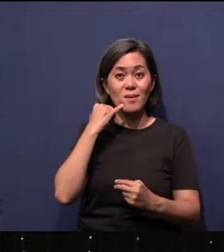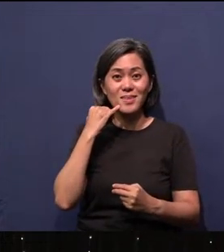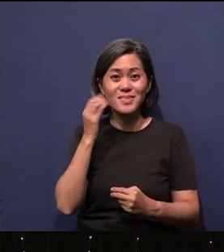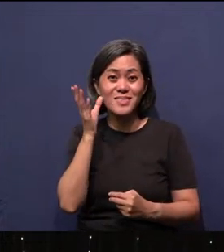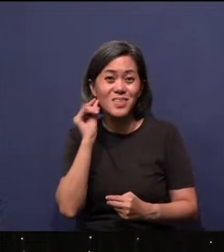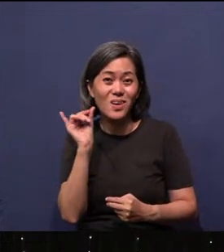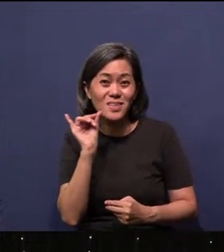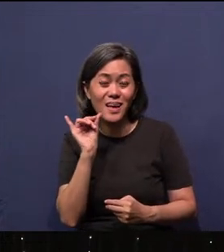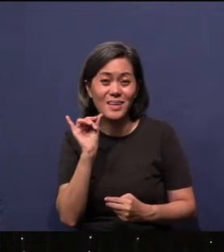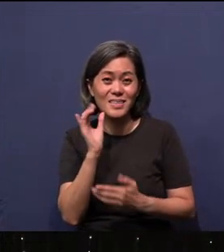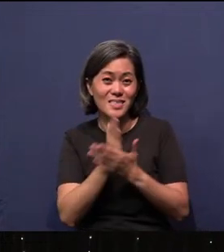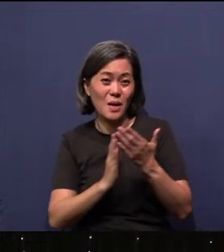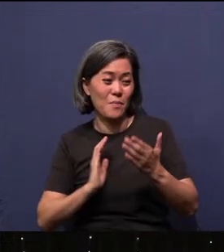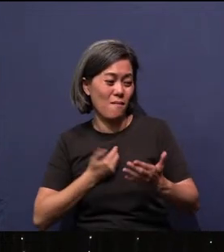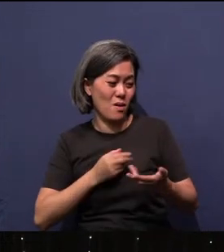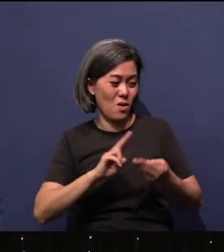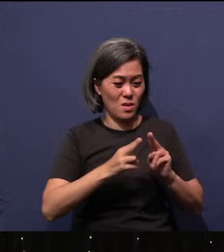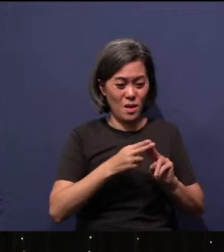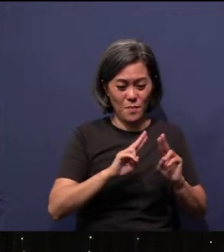neighborhoods here. Compete with the neighbor next door.